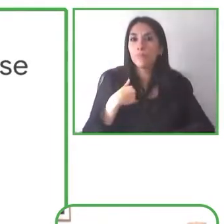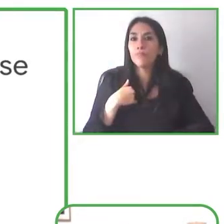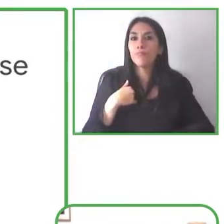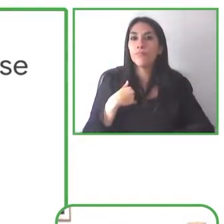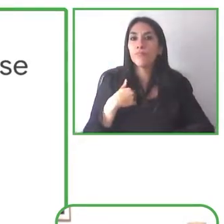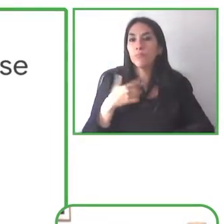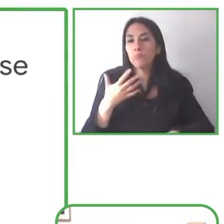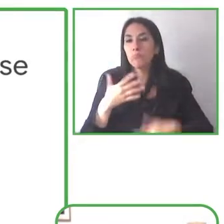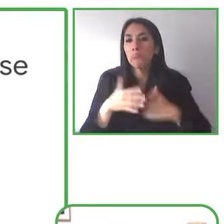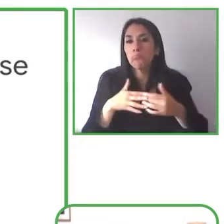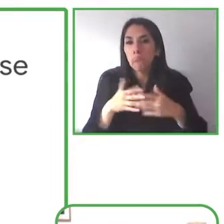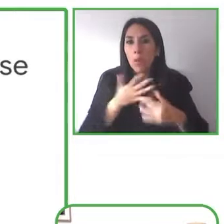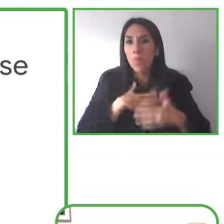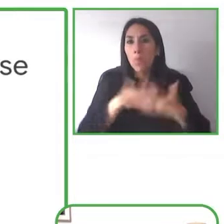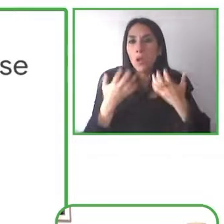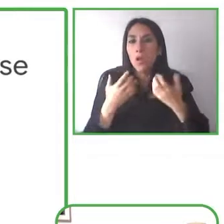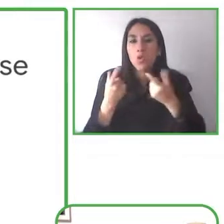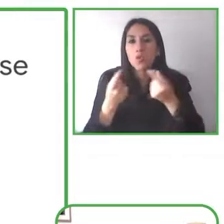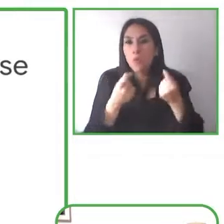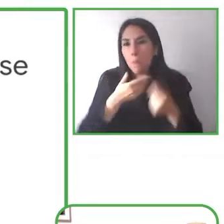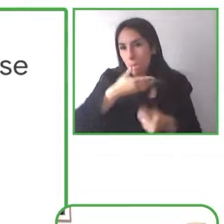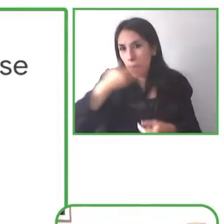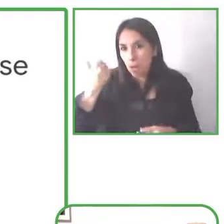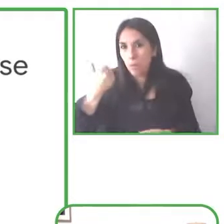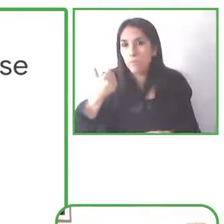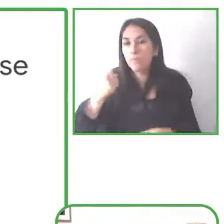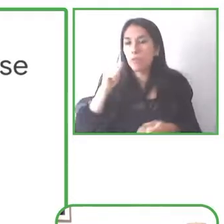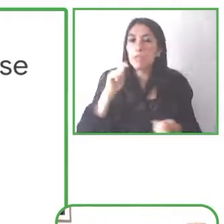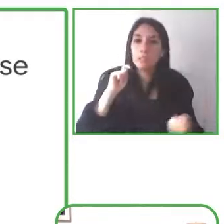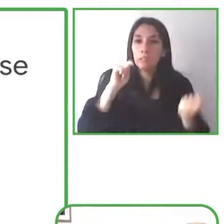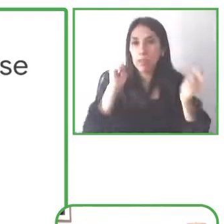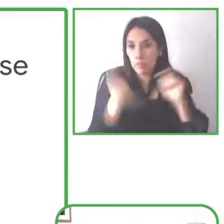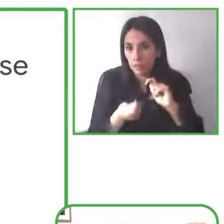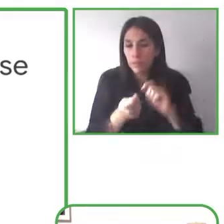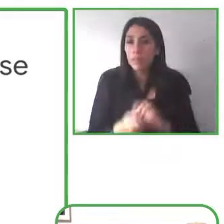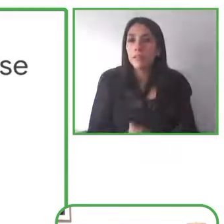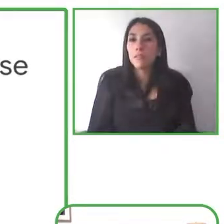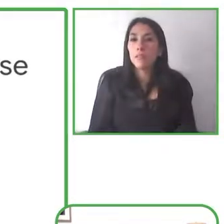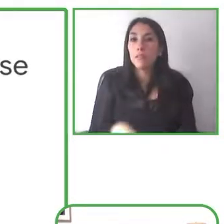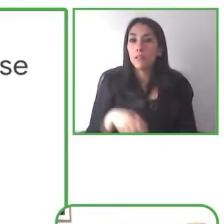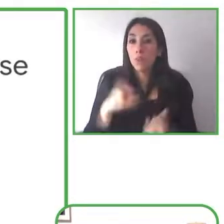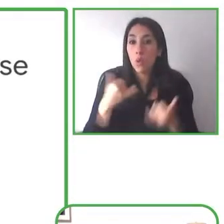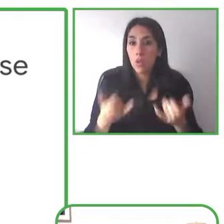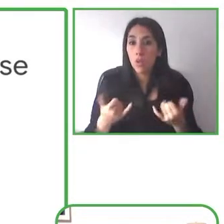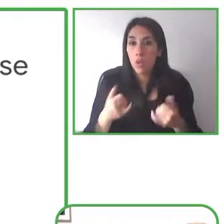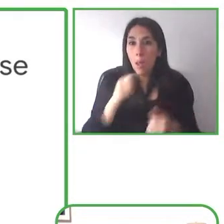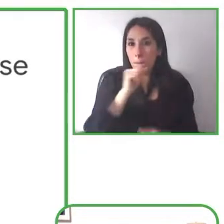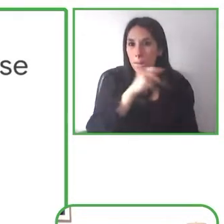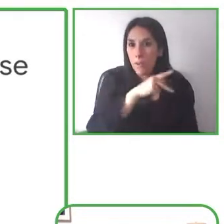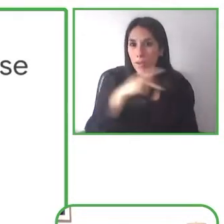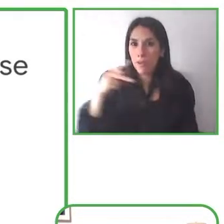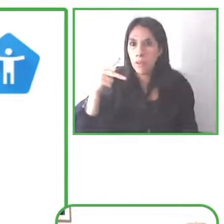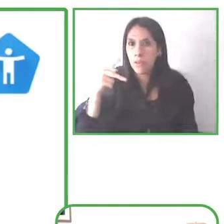different documentation to help support you if you're not as familiar with accessibility and accessible design.